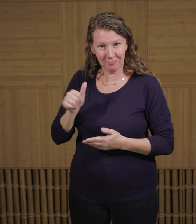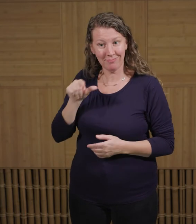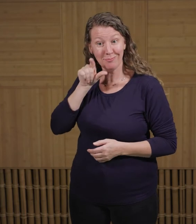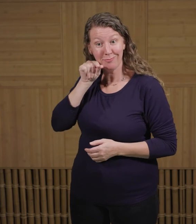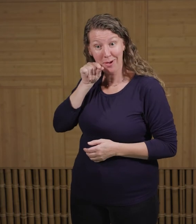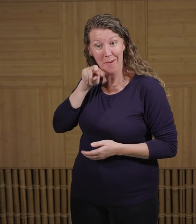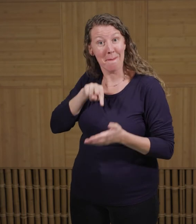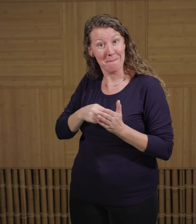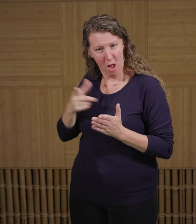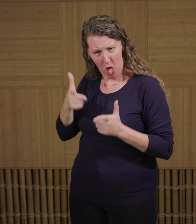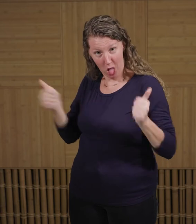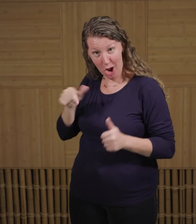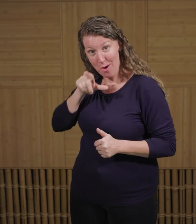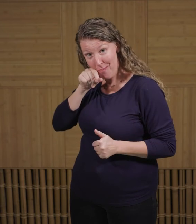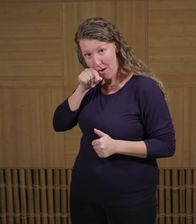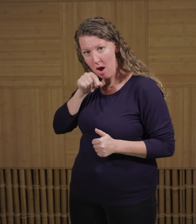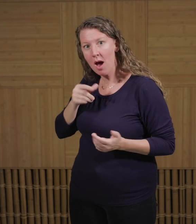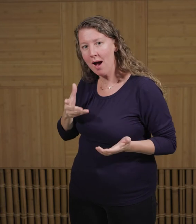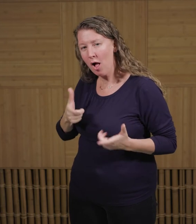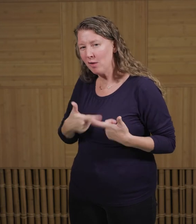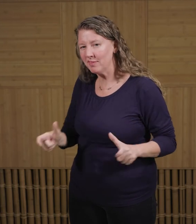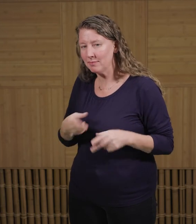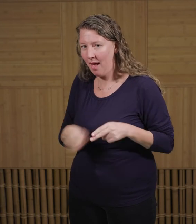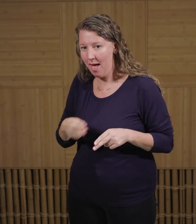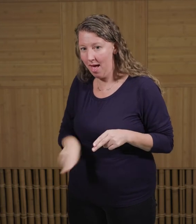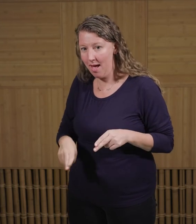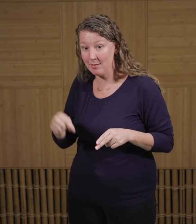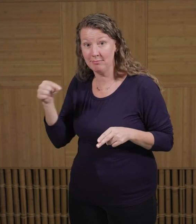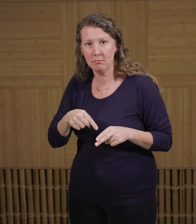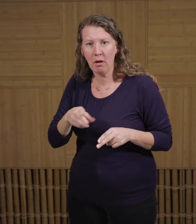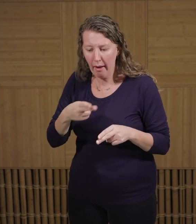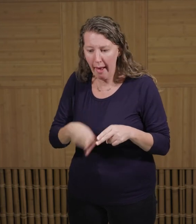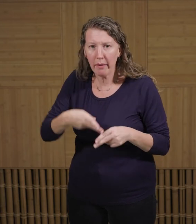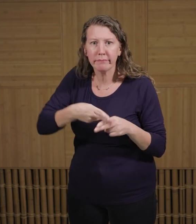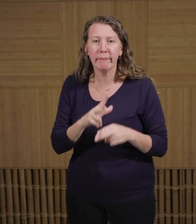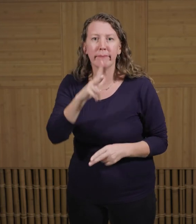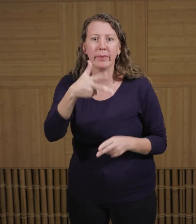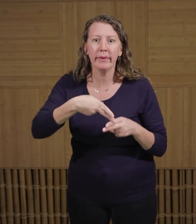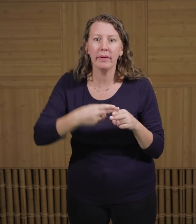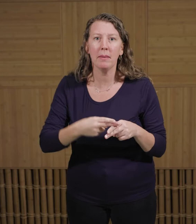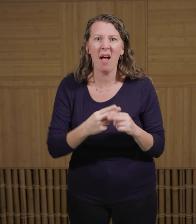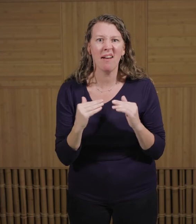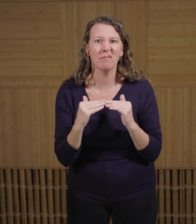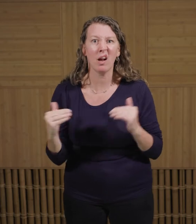and as the largest bird, they lay the largest egg. In fact, their eggs can weigh about 3 pounds and are